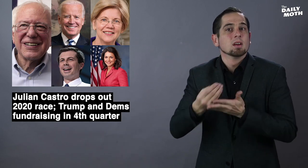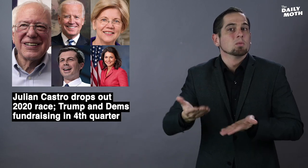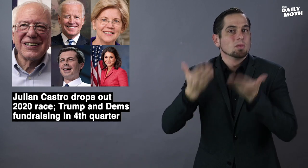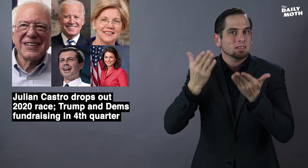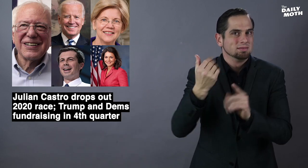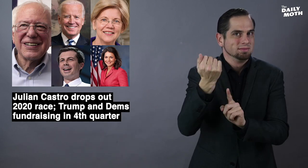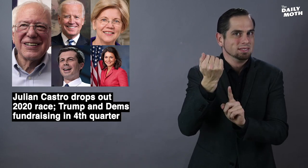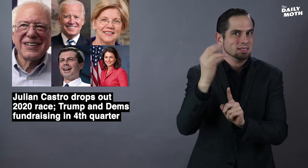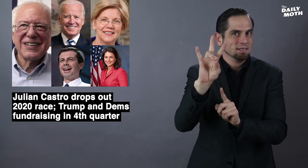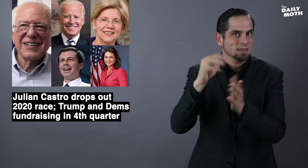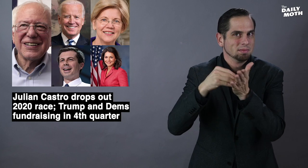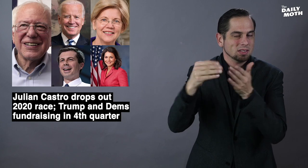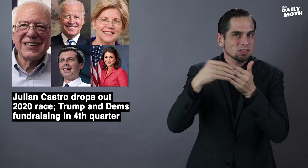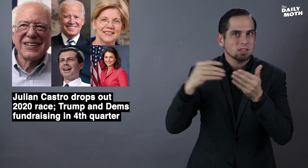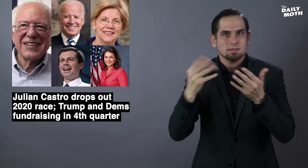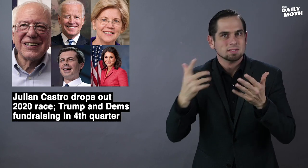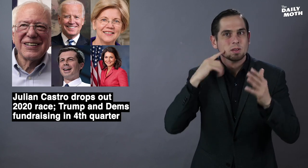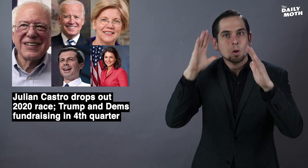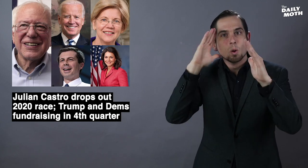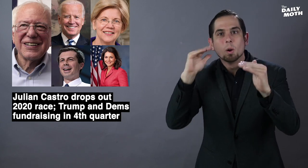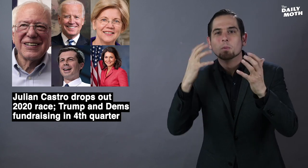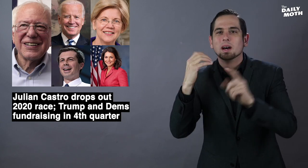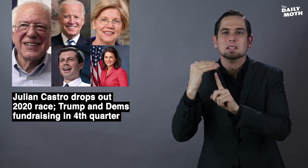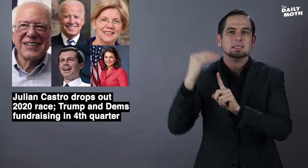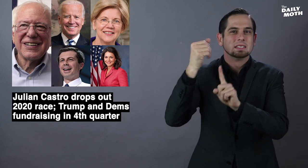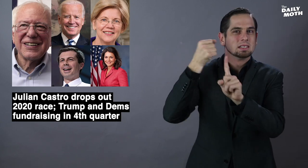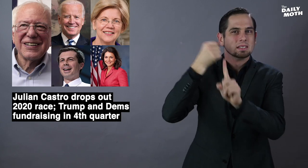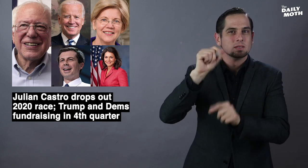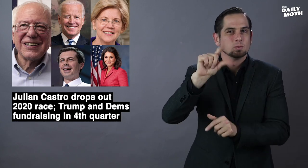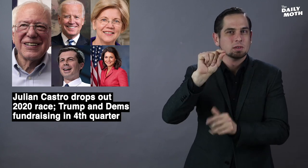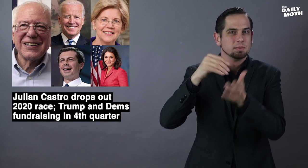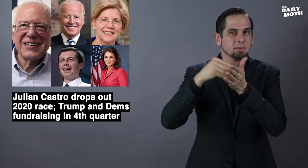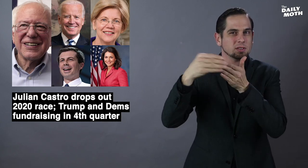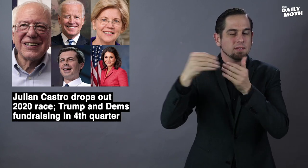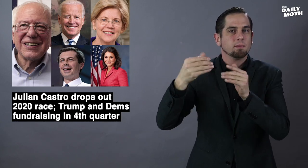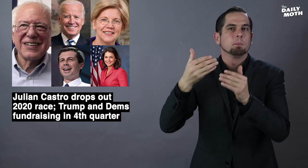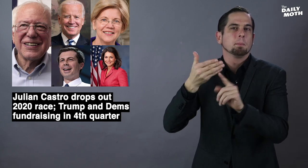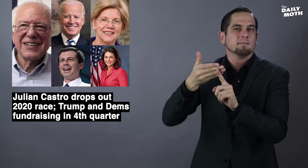she raised $17 million and hoped to hit $20 million before